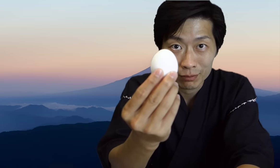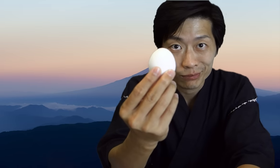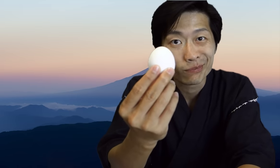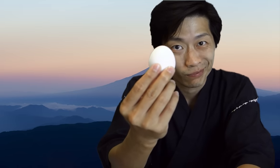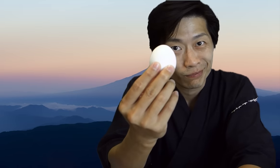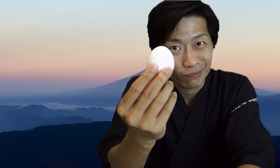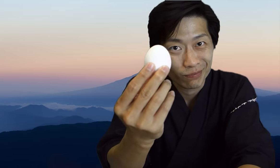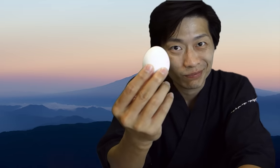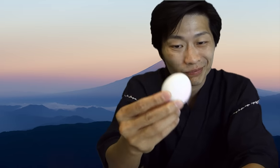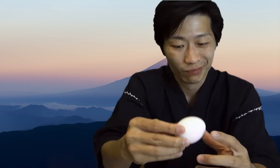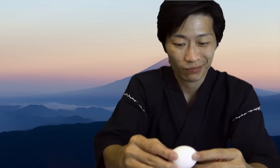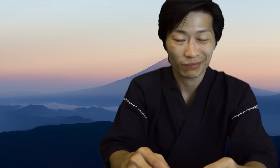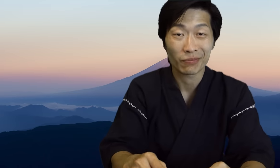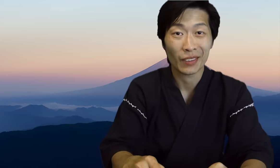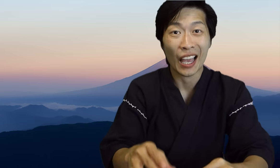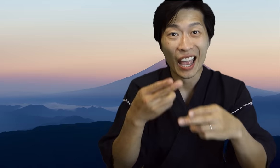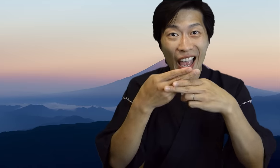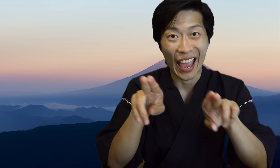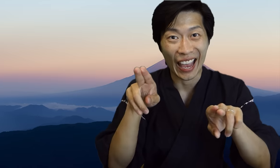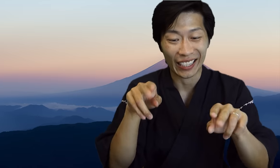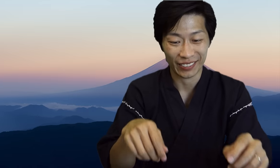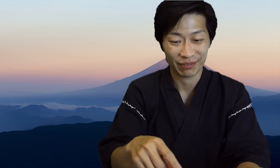I have an egg here